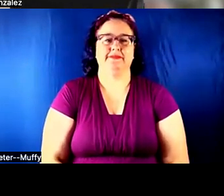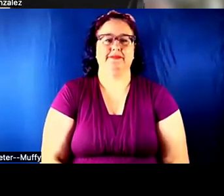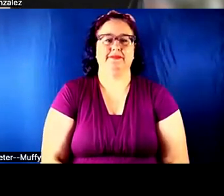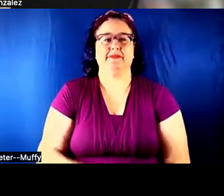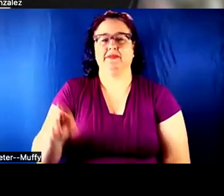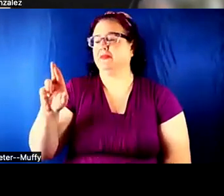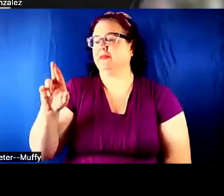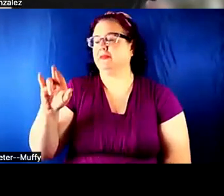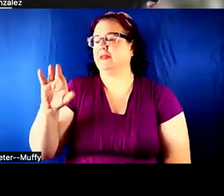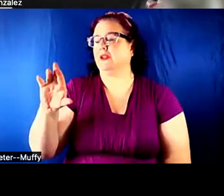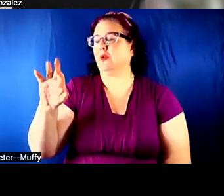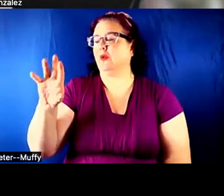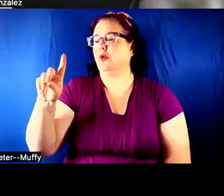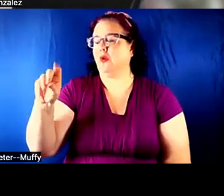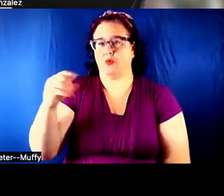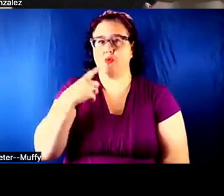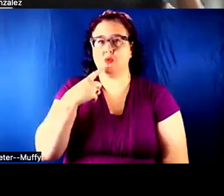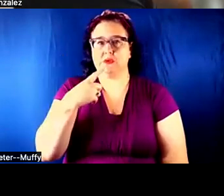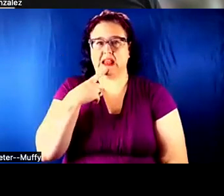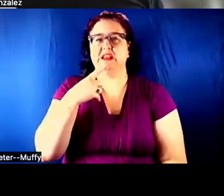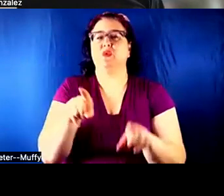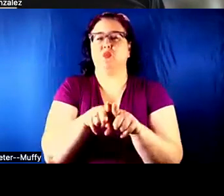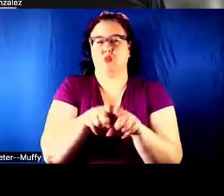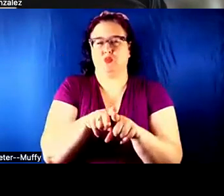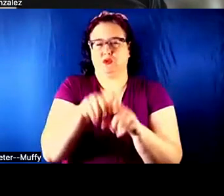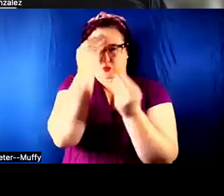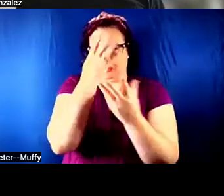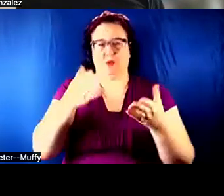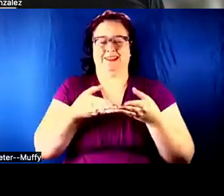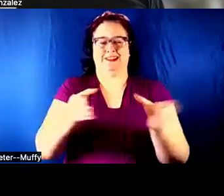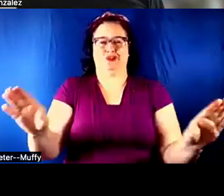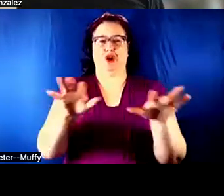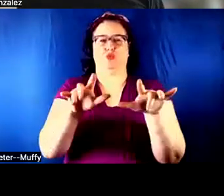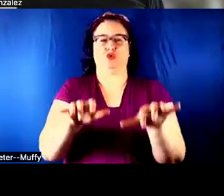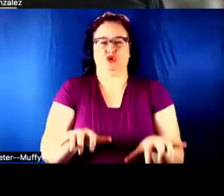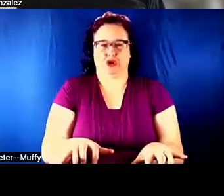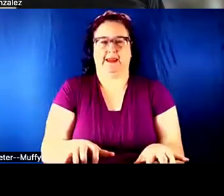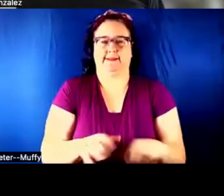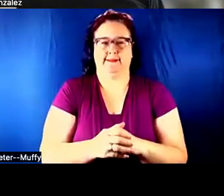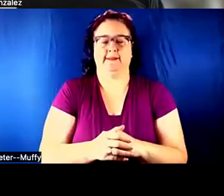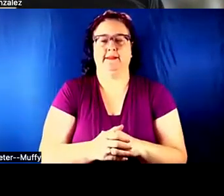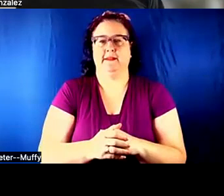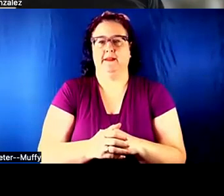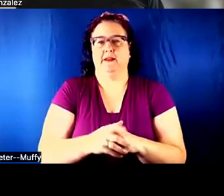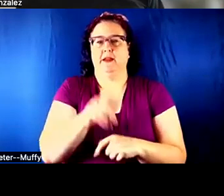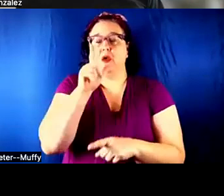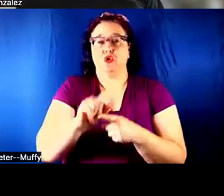WE WILL ALSO SHARE LATER IN THE GENERAL CHAT, THE TWITTER ACCOUNT OF XR ACCESS.